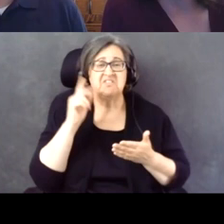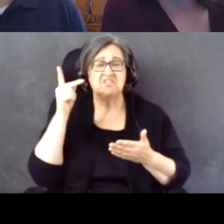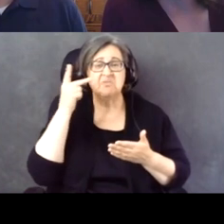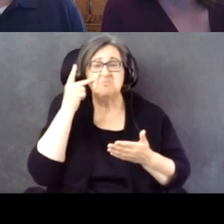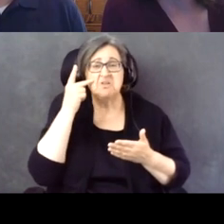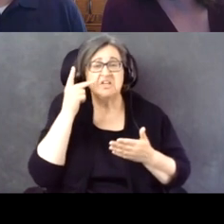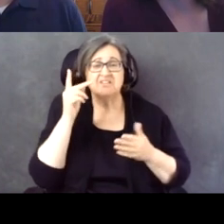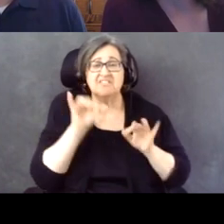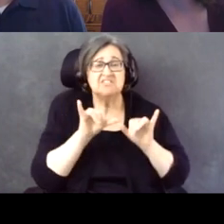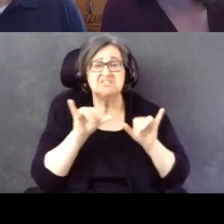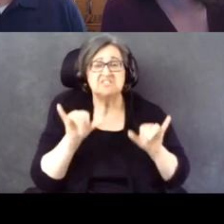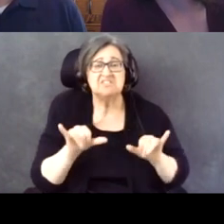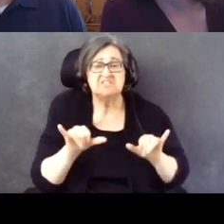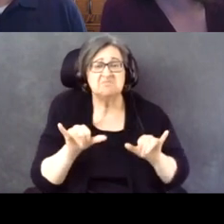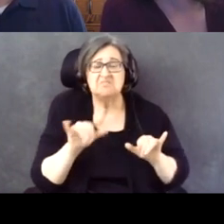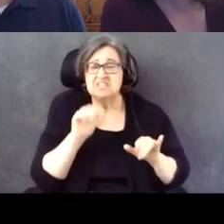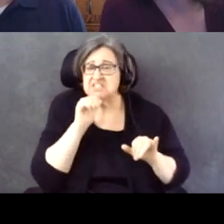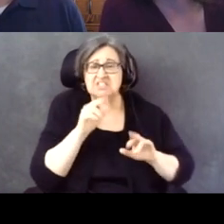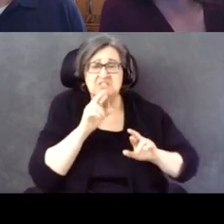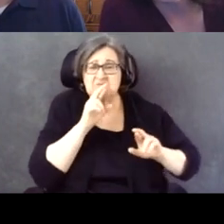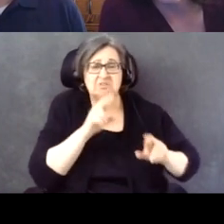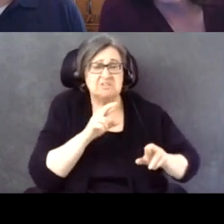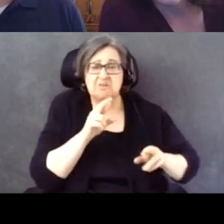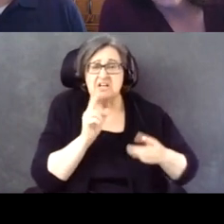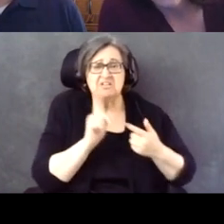to people with disabilities' needs.